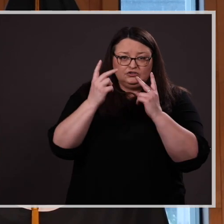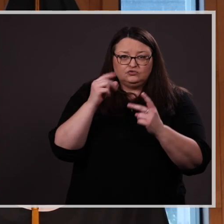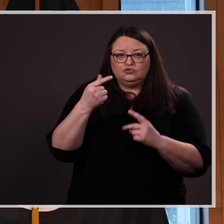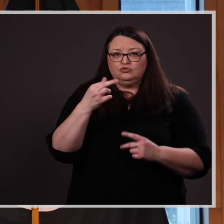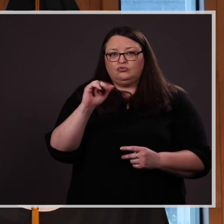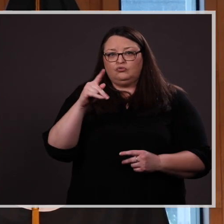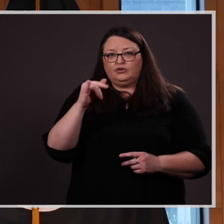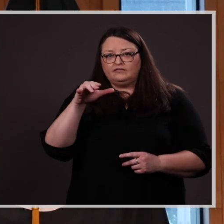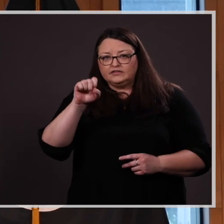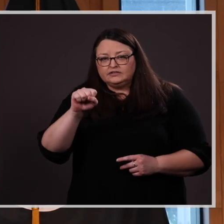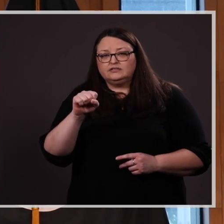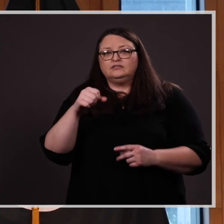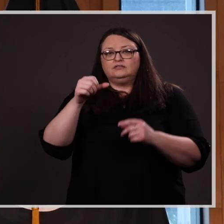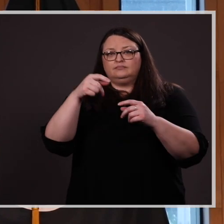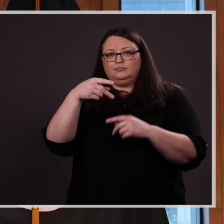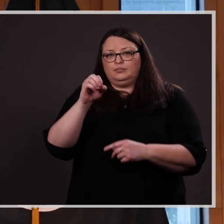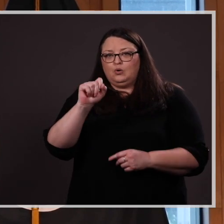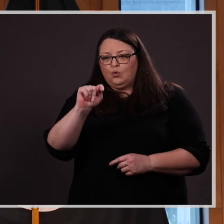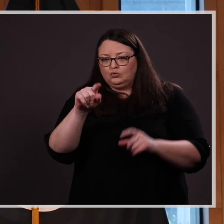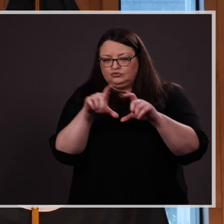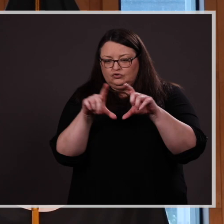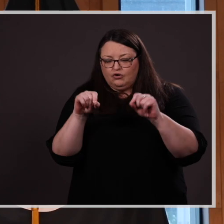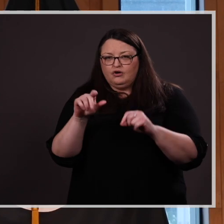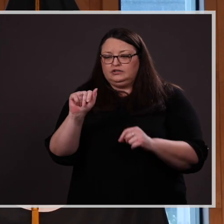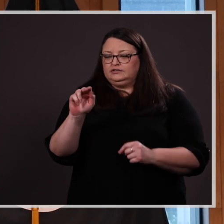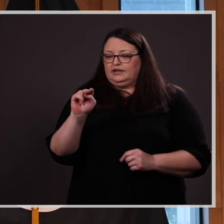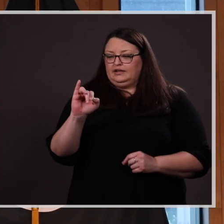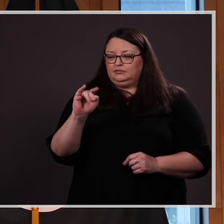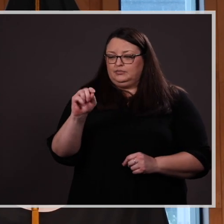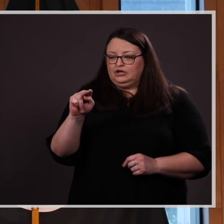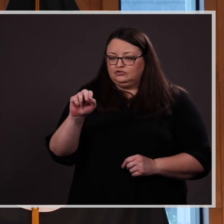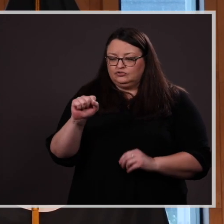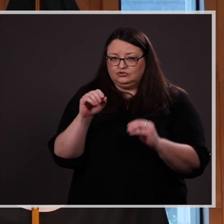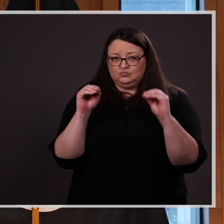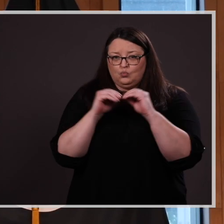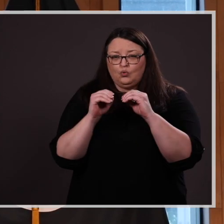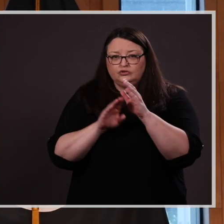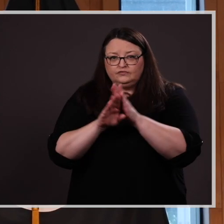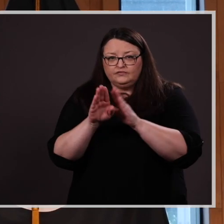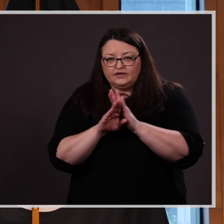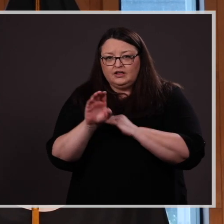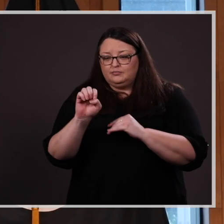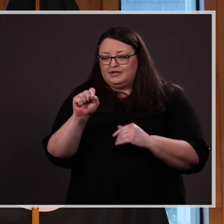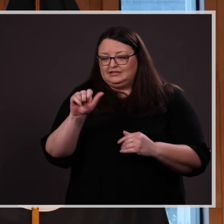animations, and more to develop each essay's thesis are distinguishing features of her